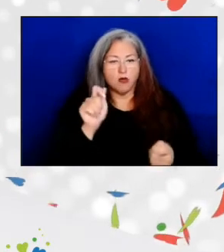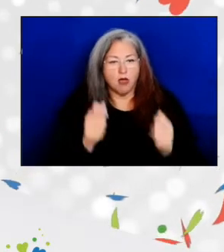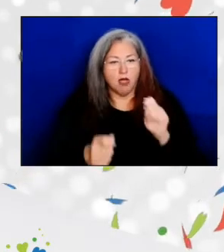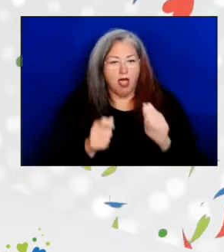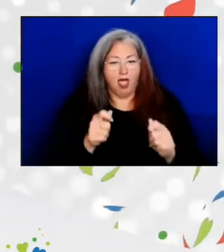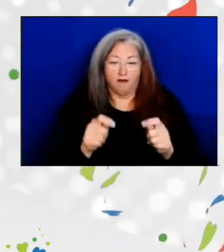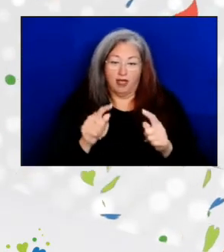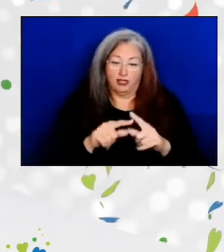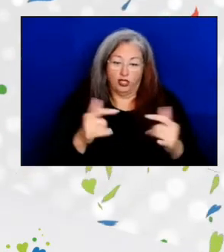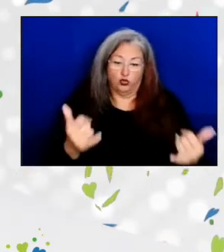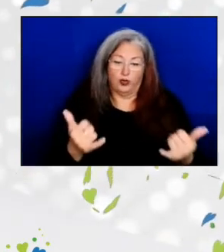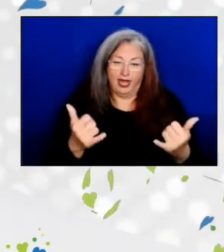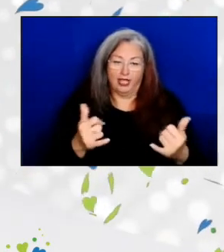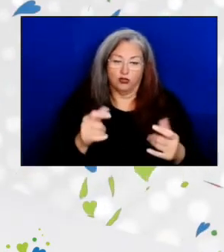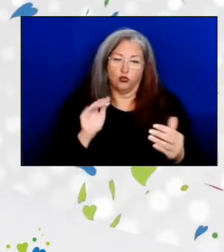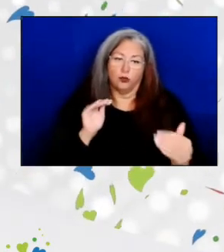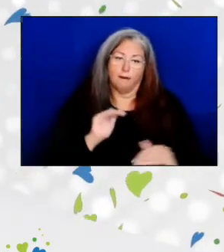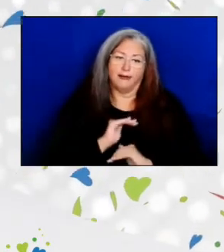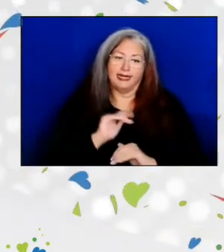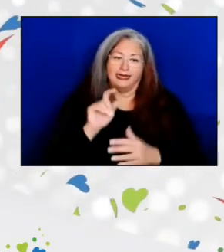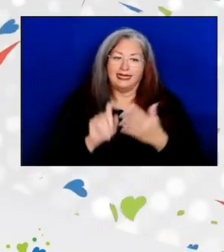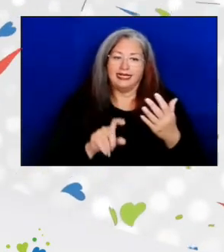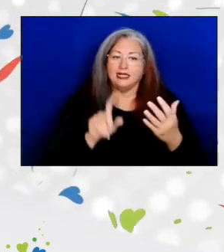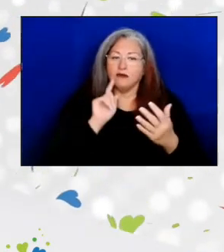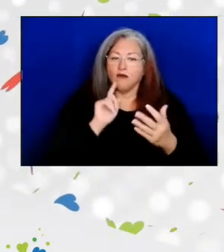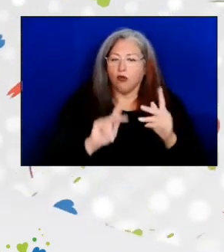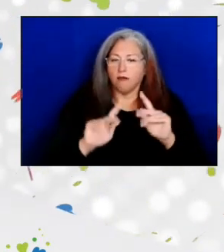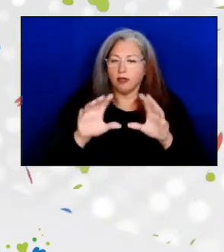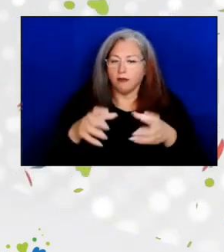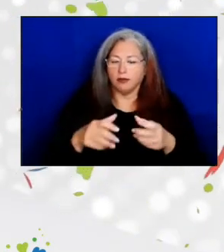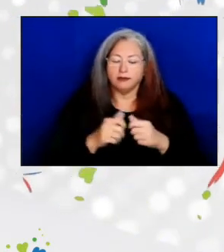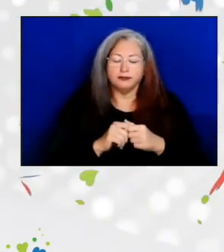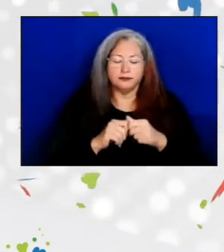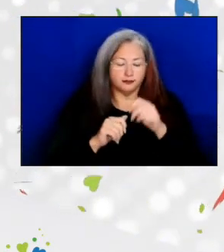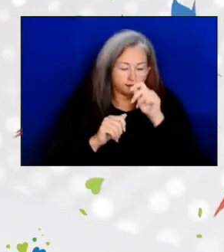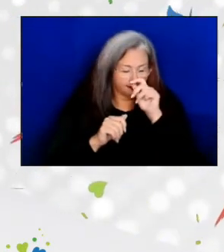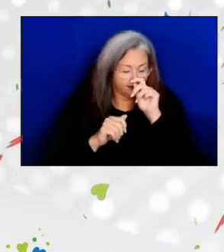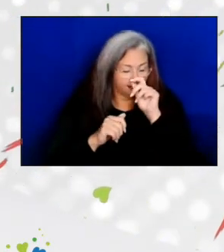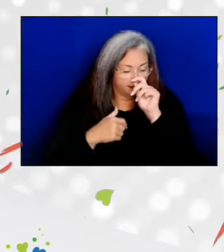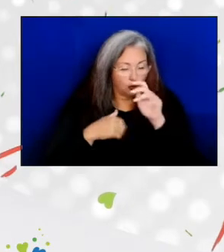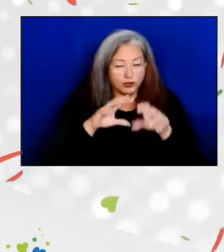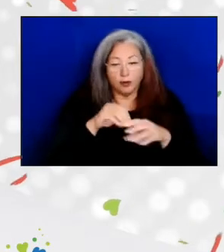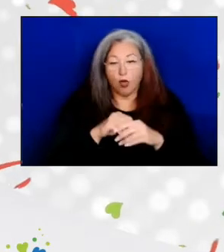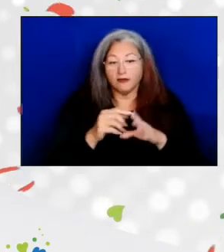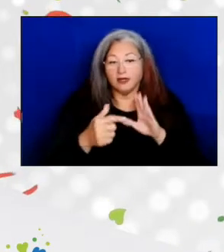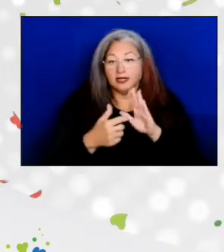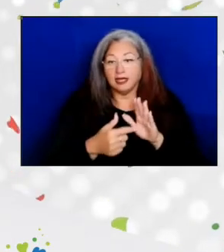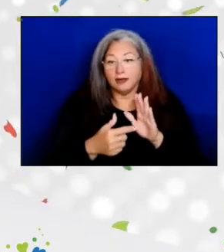to meet the changing needs of the population. I was part of the demonstration, research